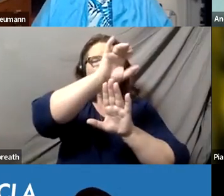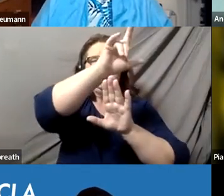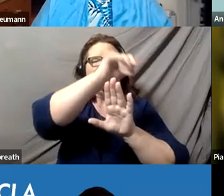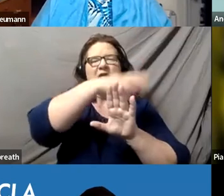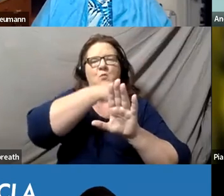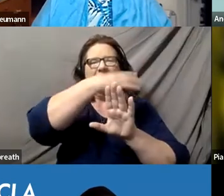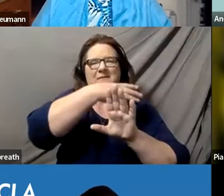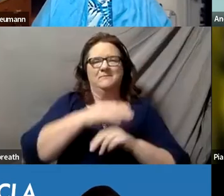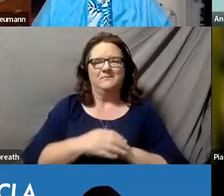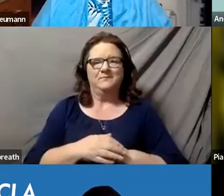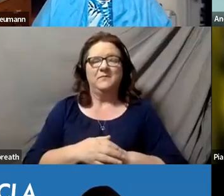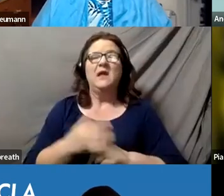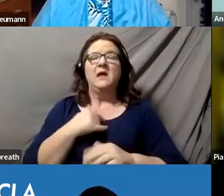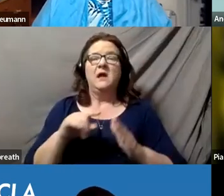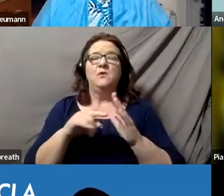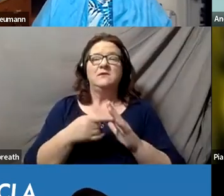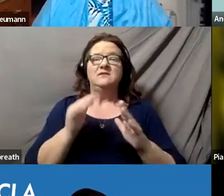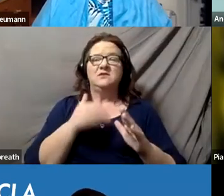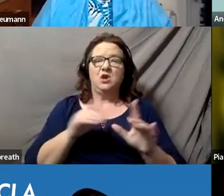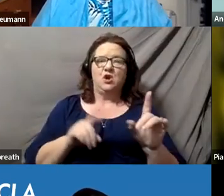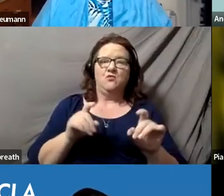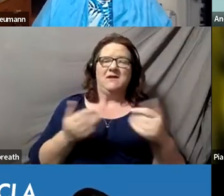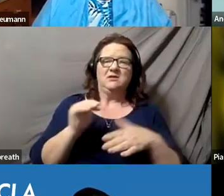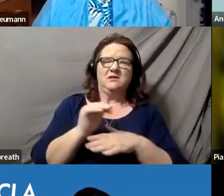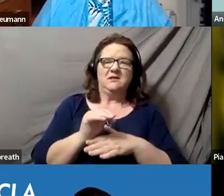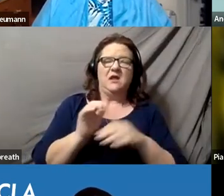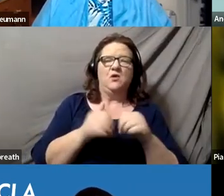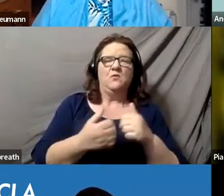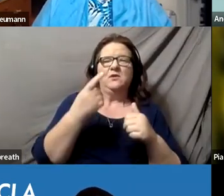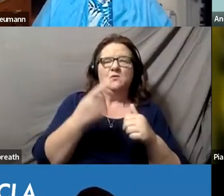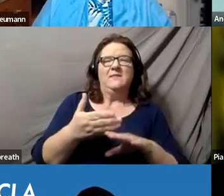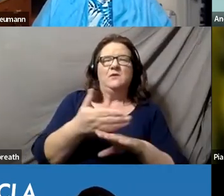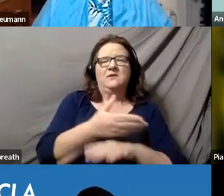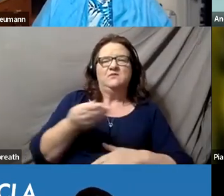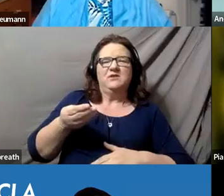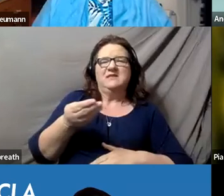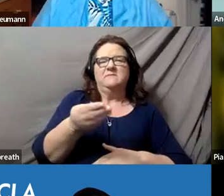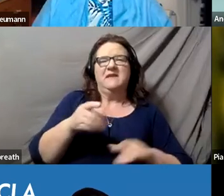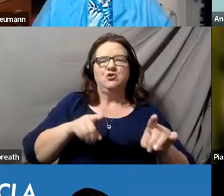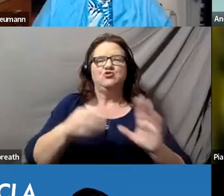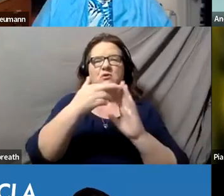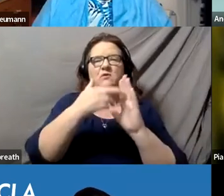So I will start off our questions tonight with one that was pre-submitted during registration by an attendee,